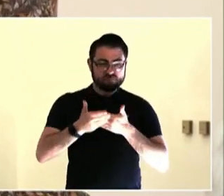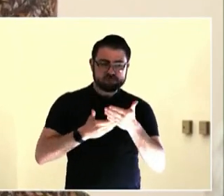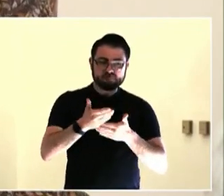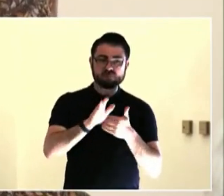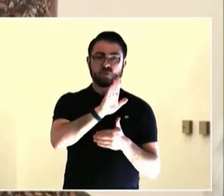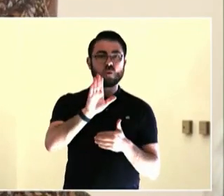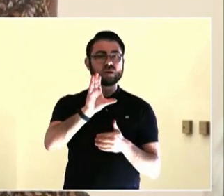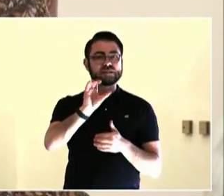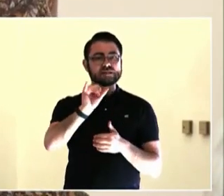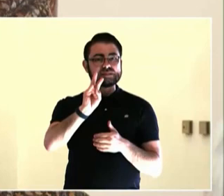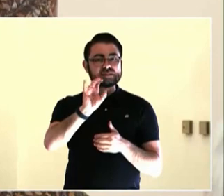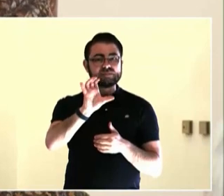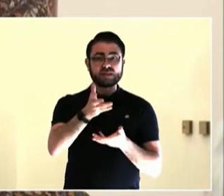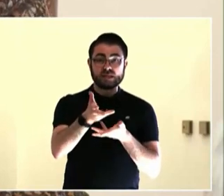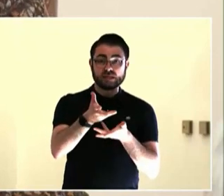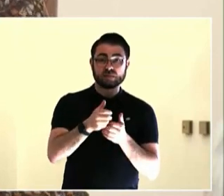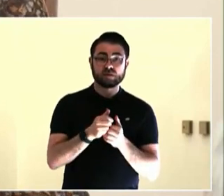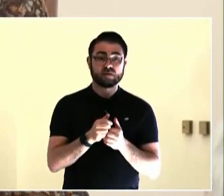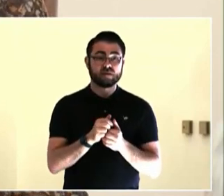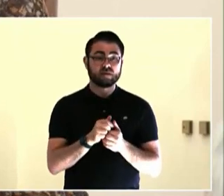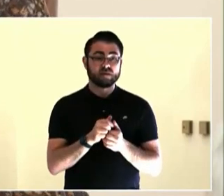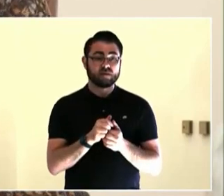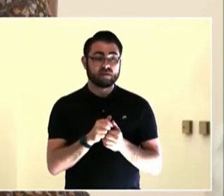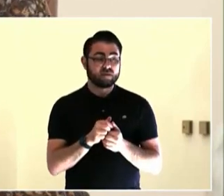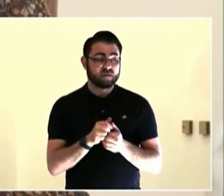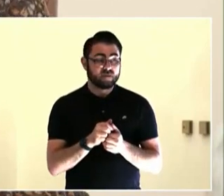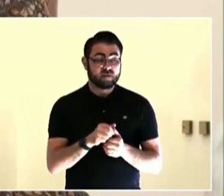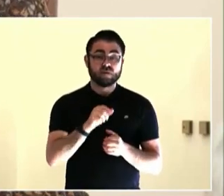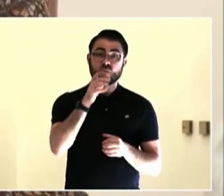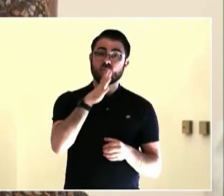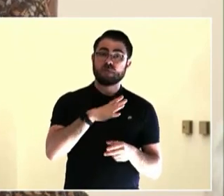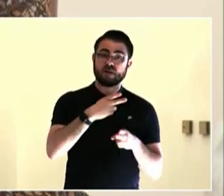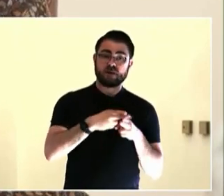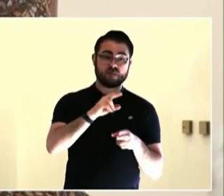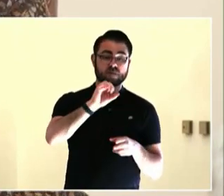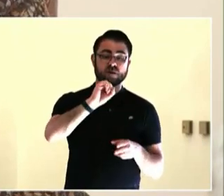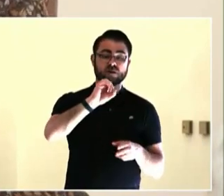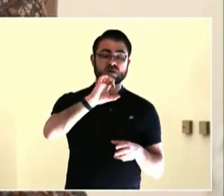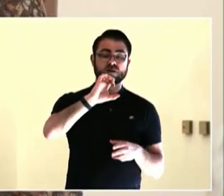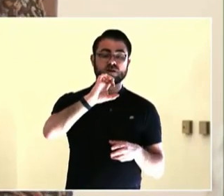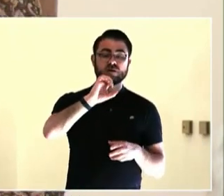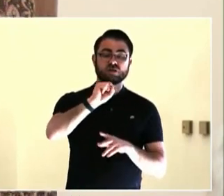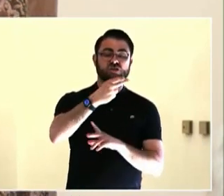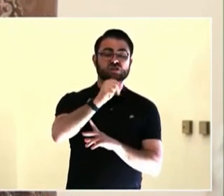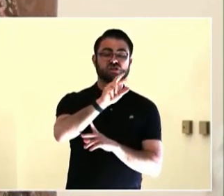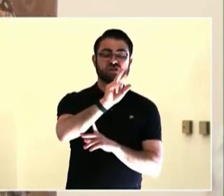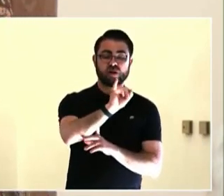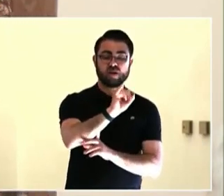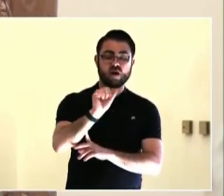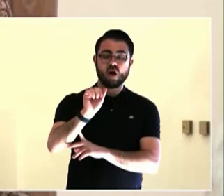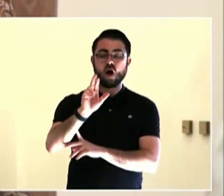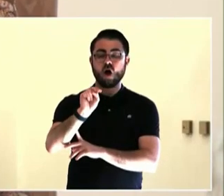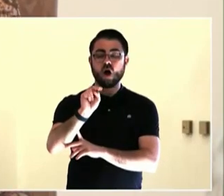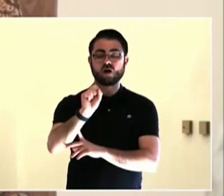and the tents keep coming and the tents keep coming. So we started pushing for alternative shelters.